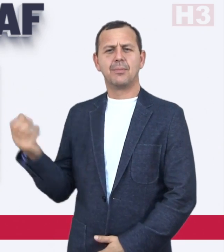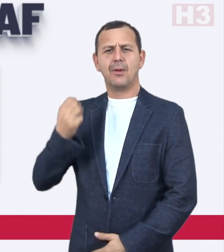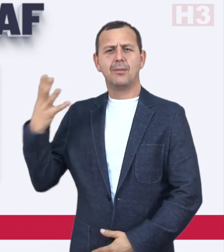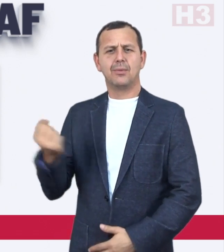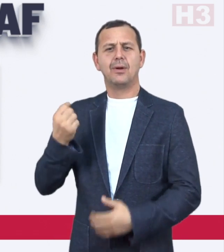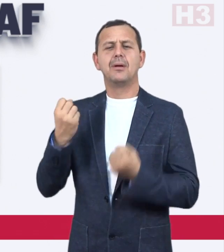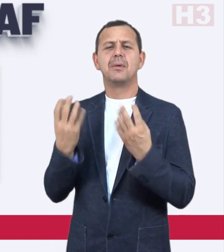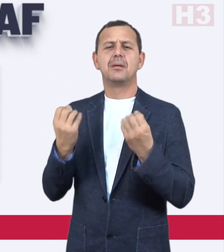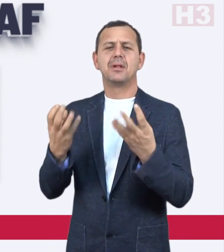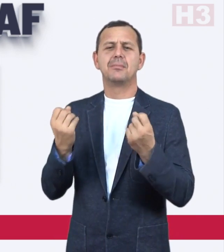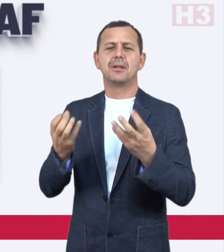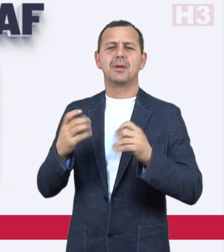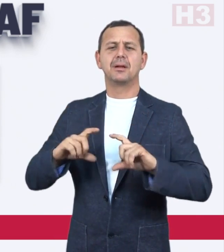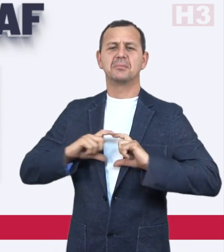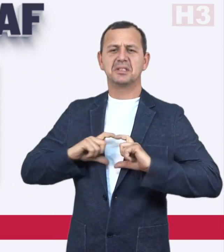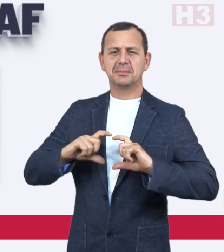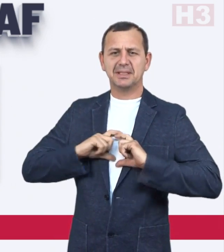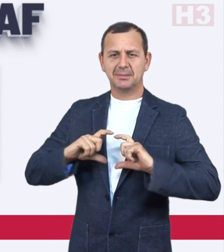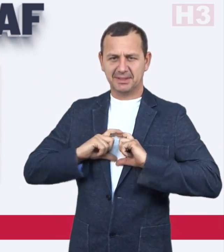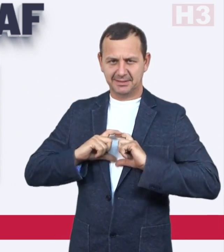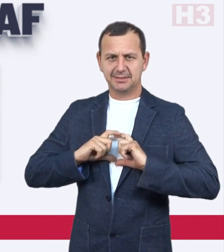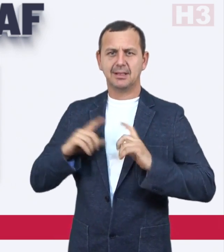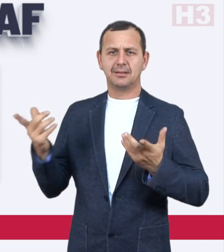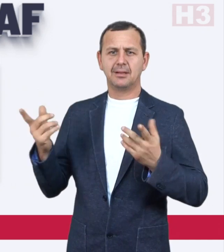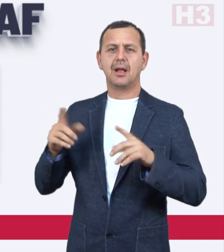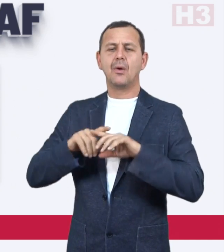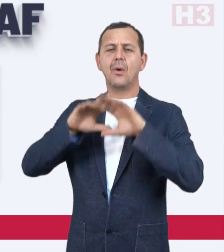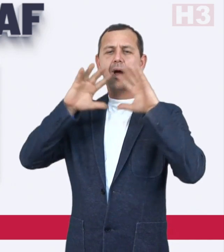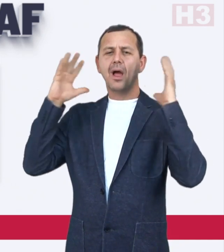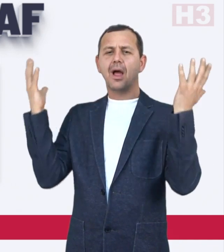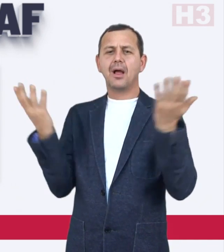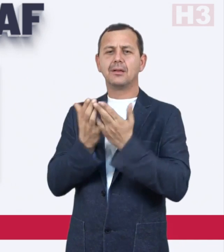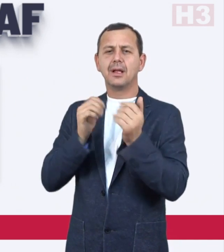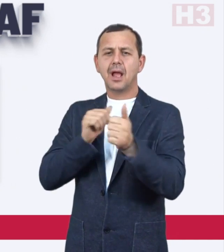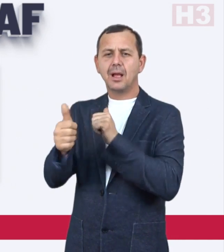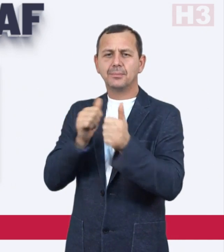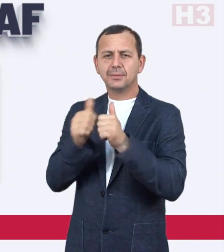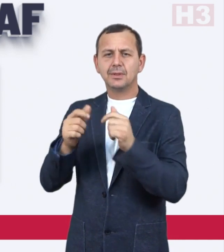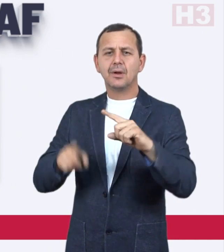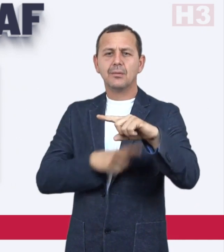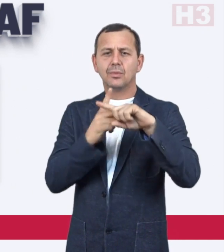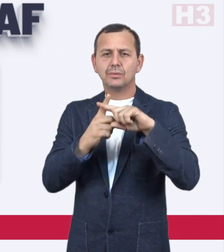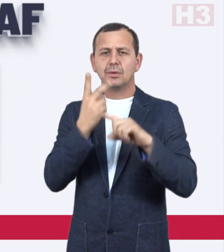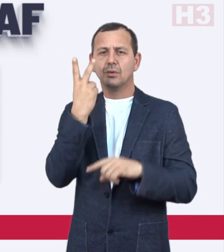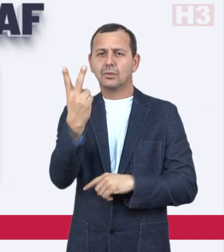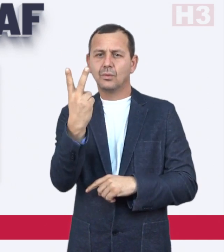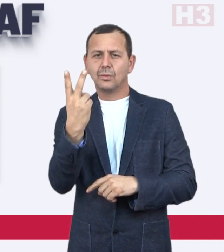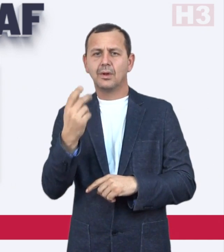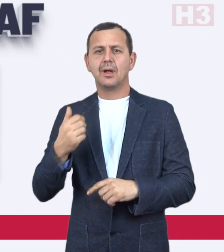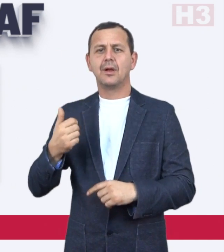won many medals in international competitions including two